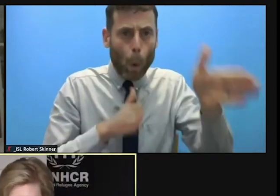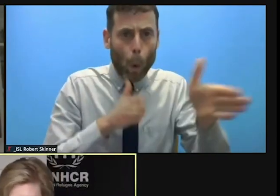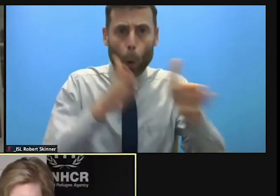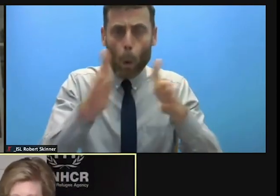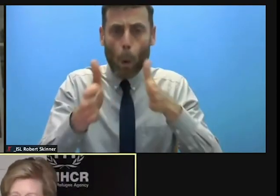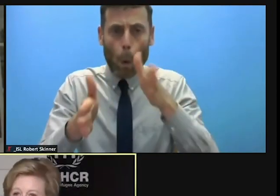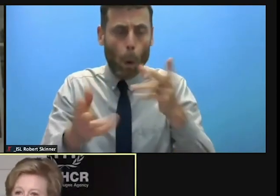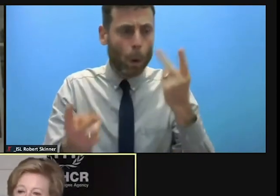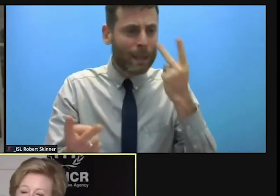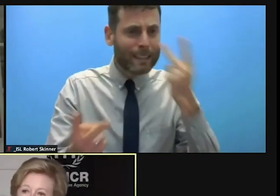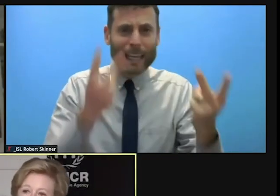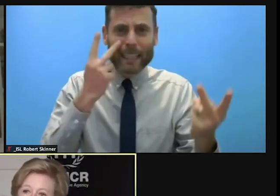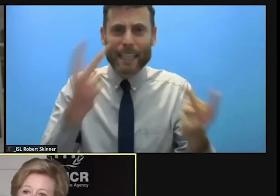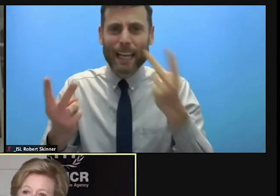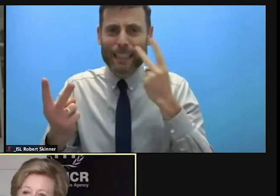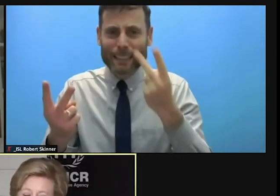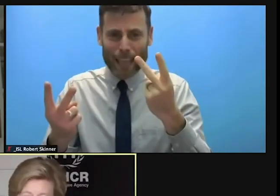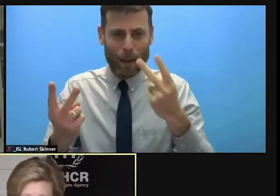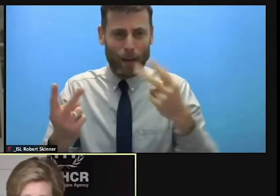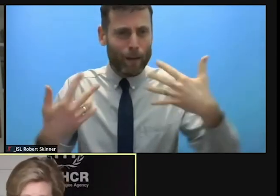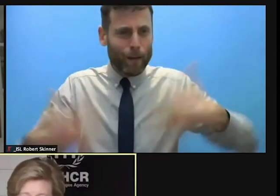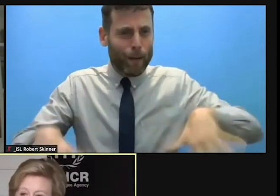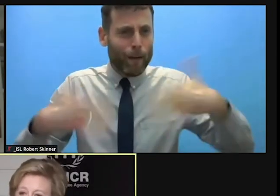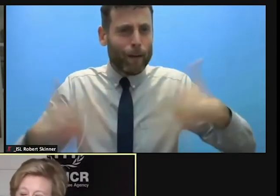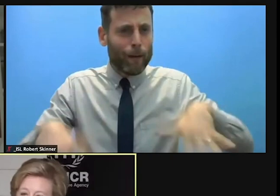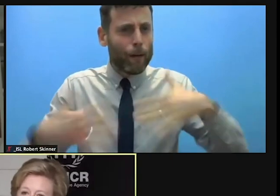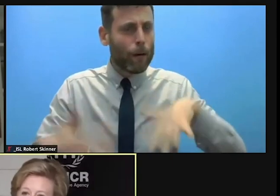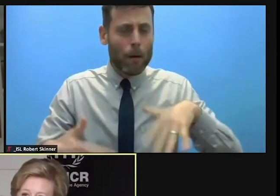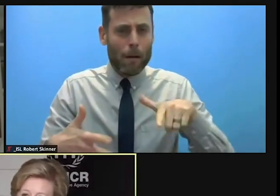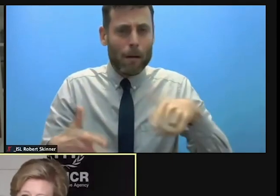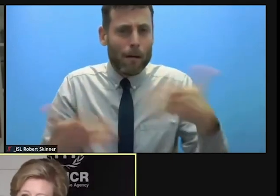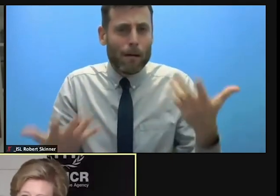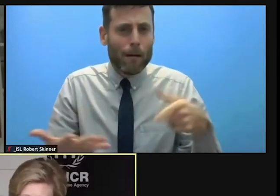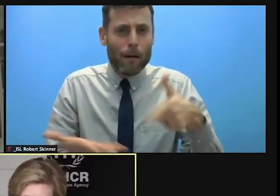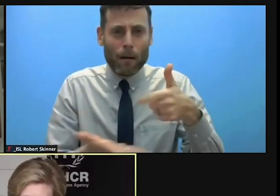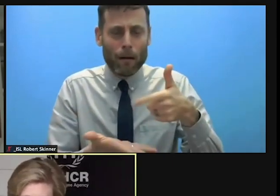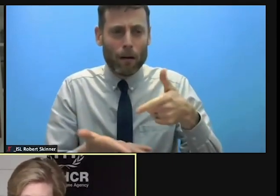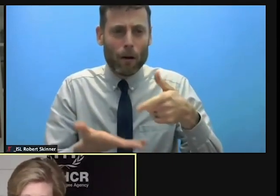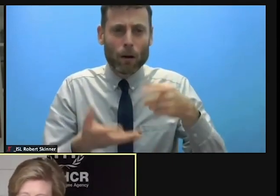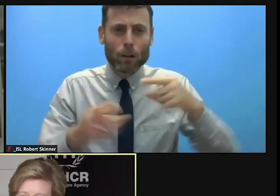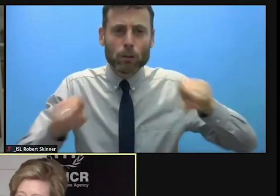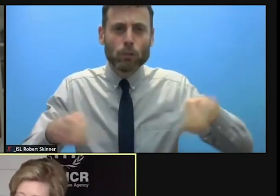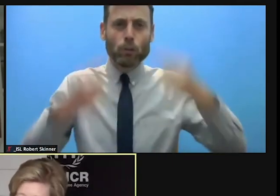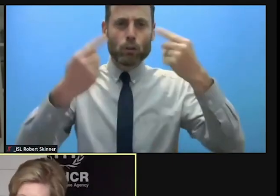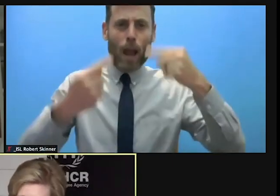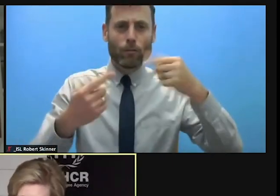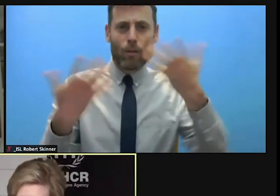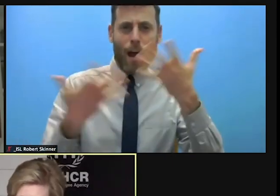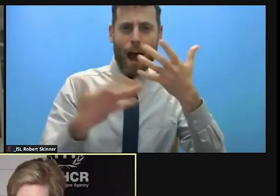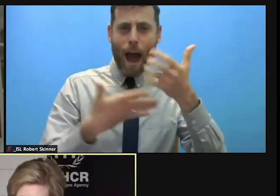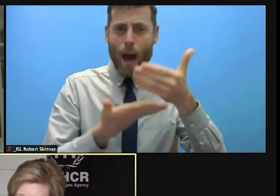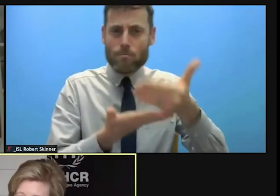course have been chosen as ones where we have very particular protection challenges. Ambassador